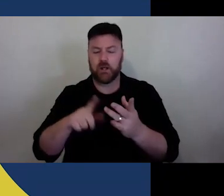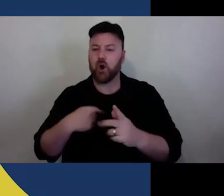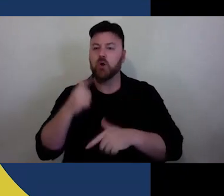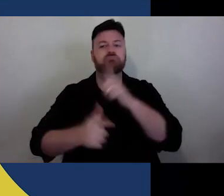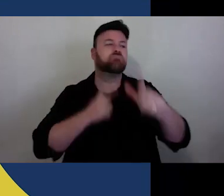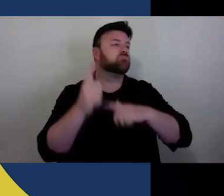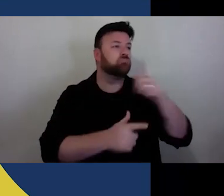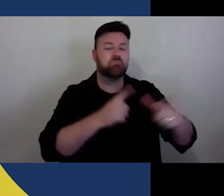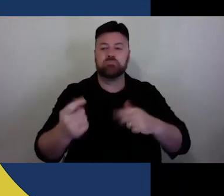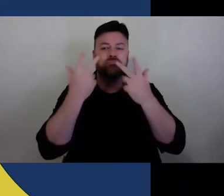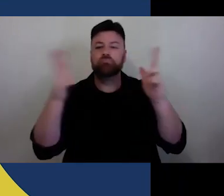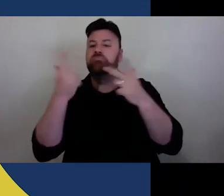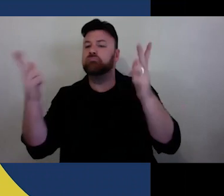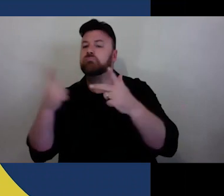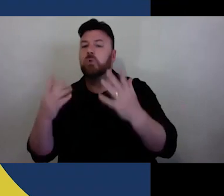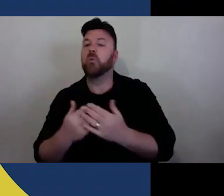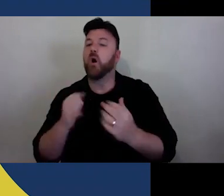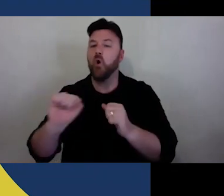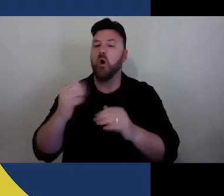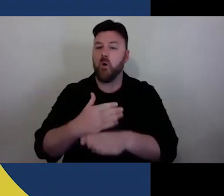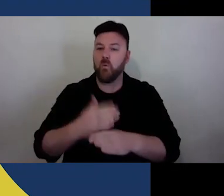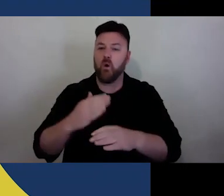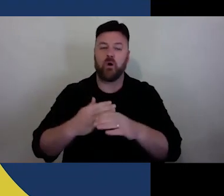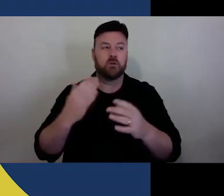internationally.